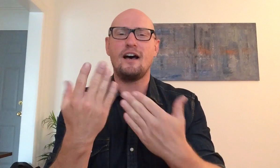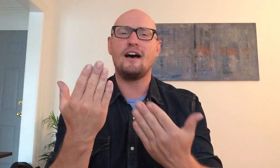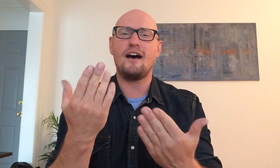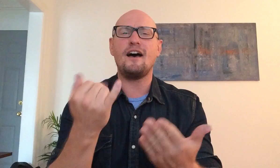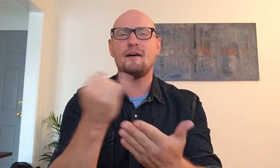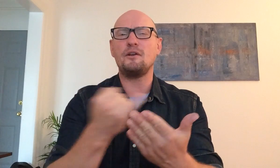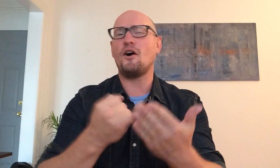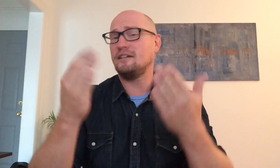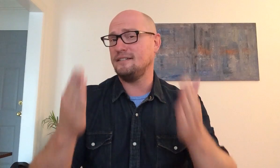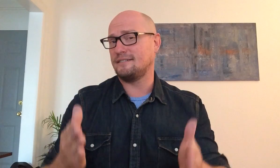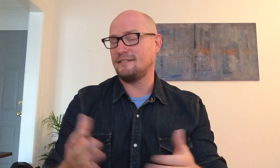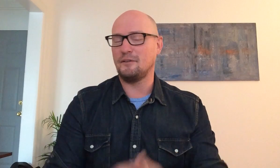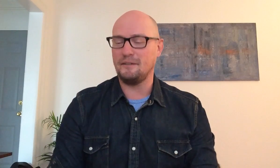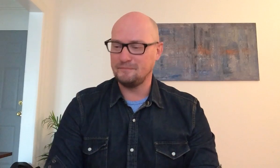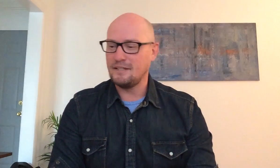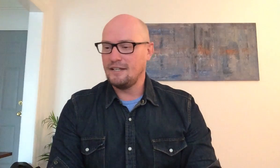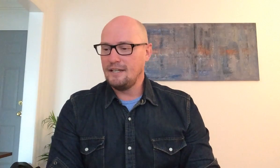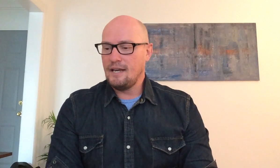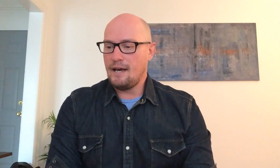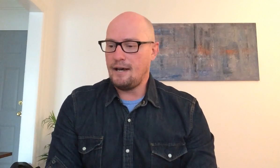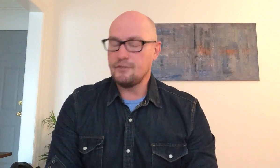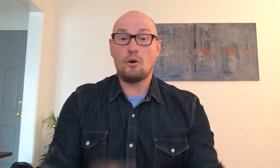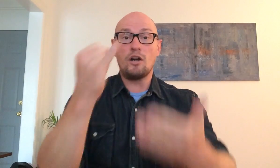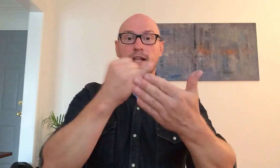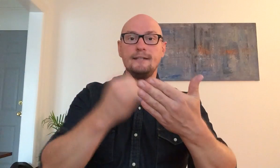I'm an artist ok so our class